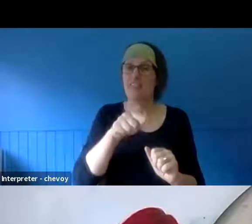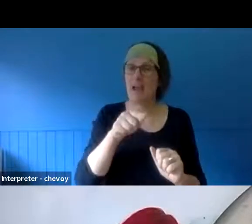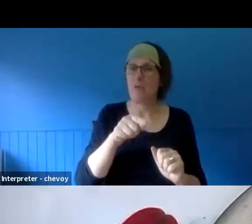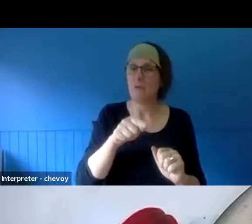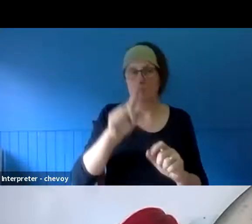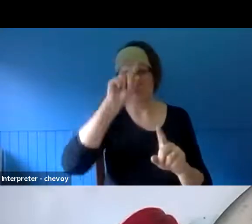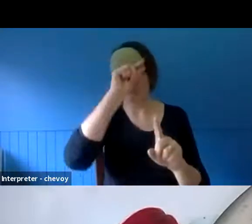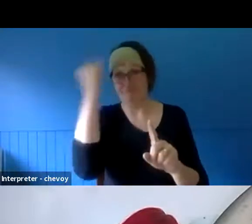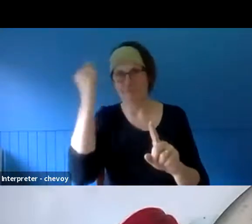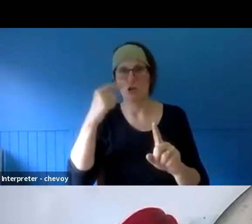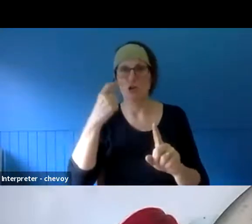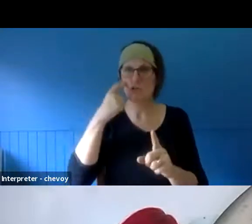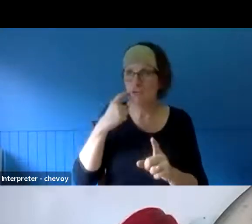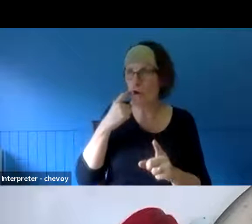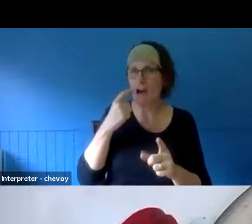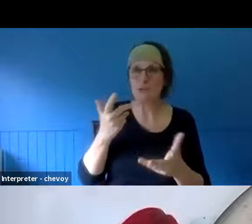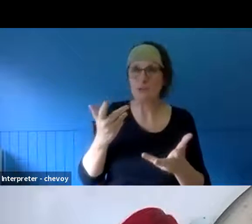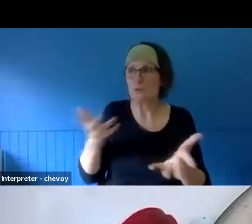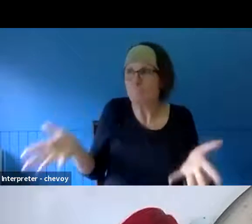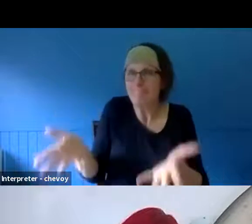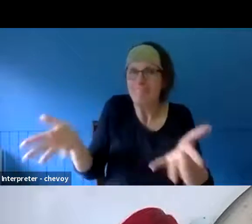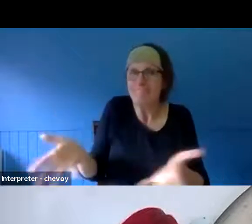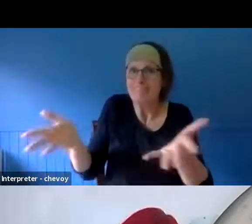and stimulate creativity and employment for the people that